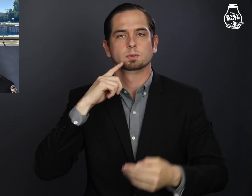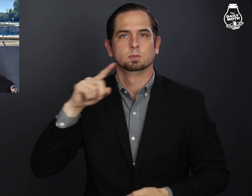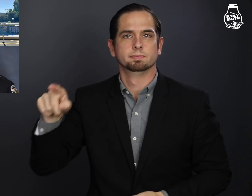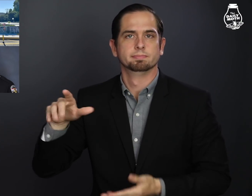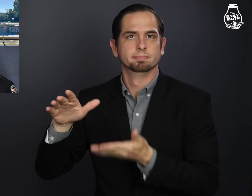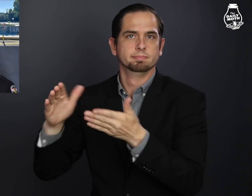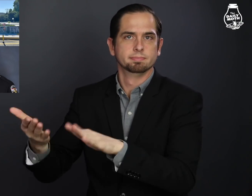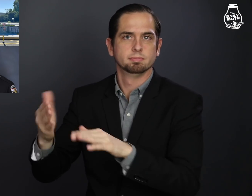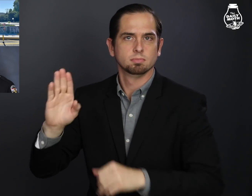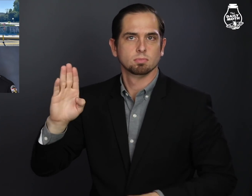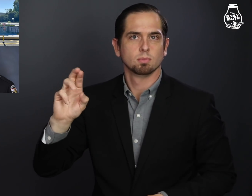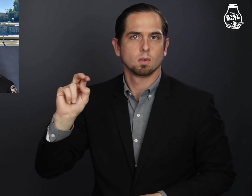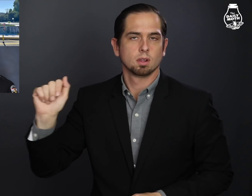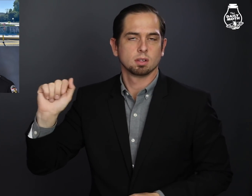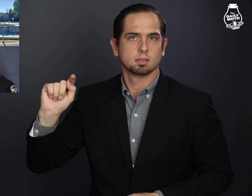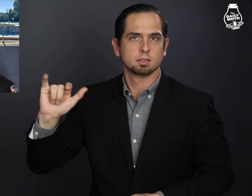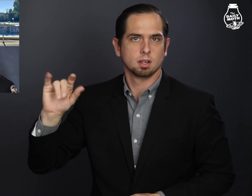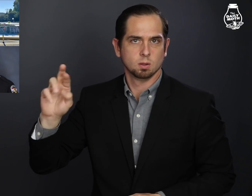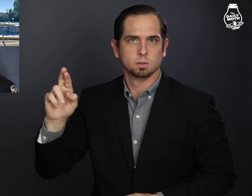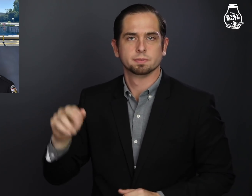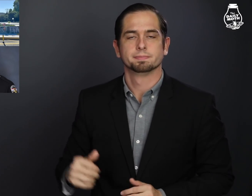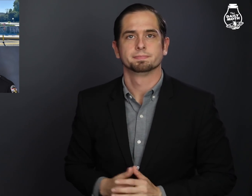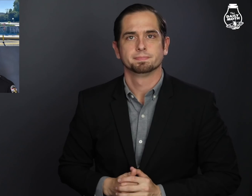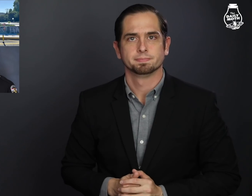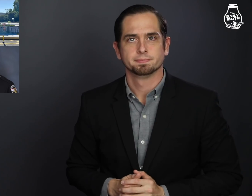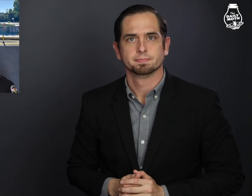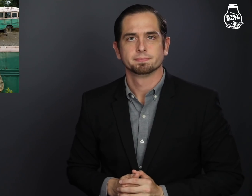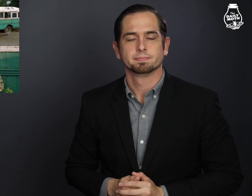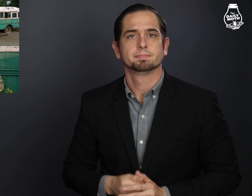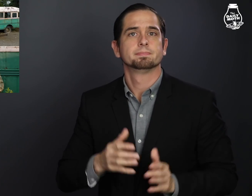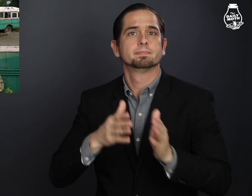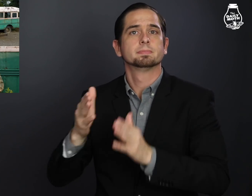more consequences for the death of Breonna Taylor.